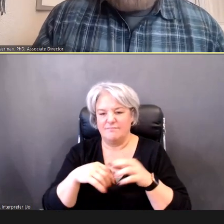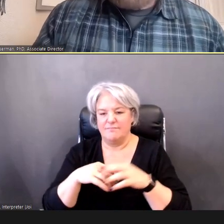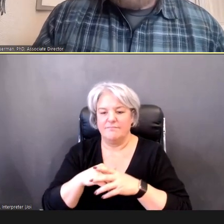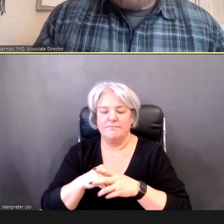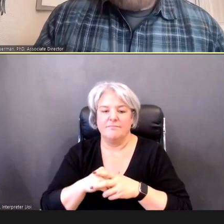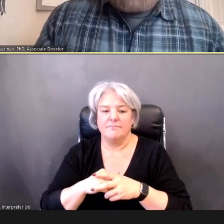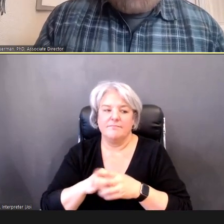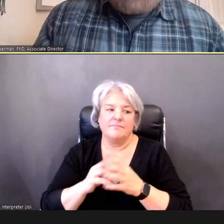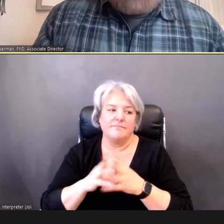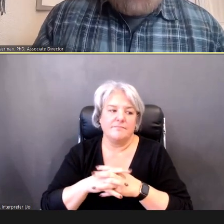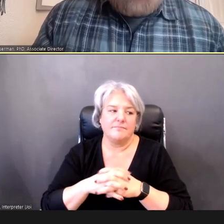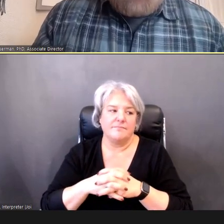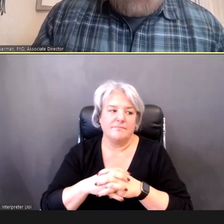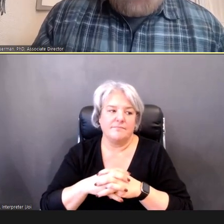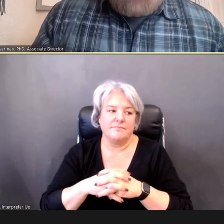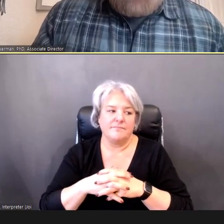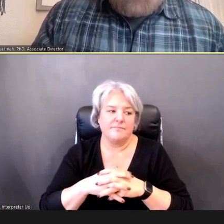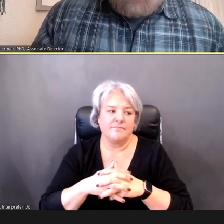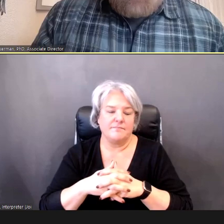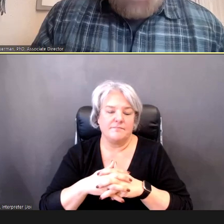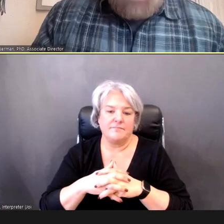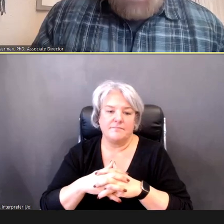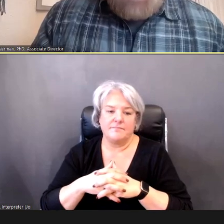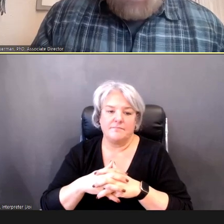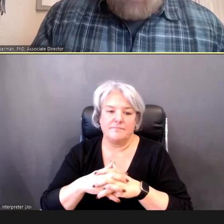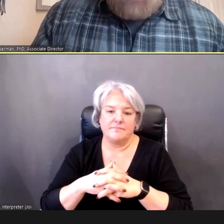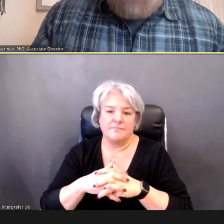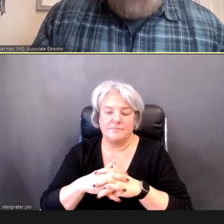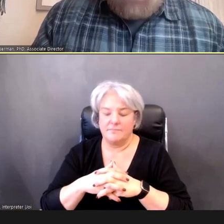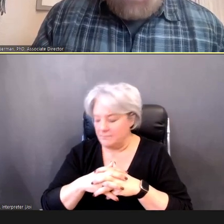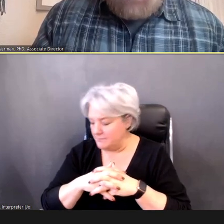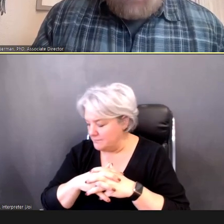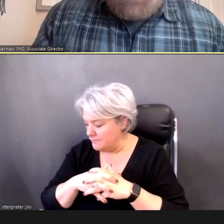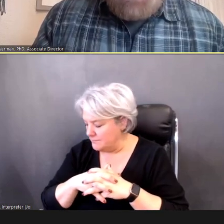where those are. Okay.